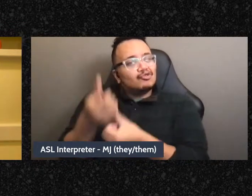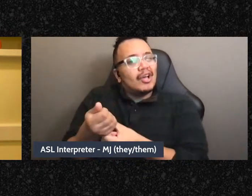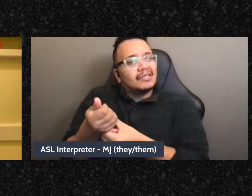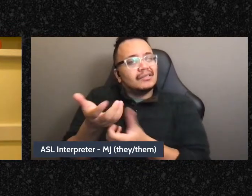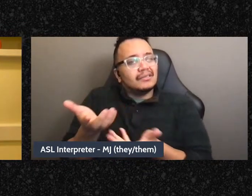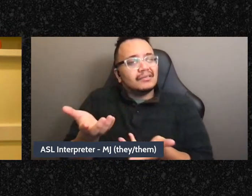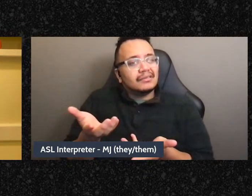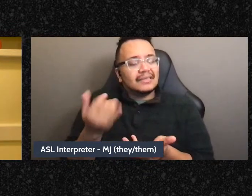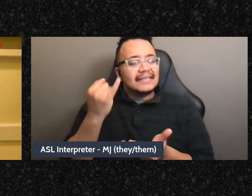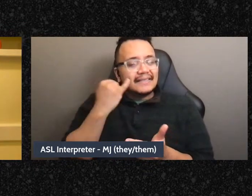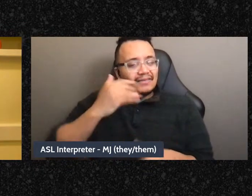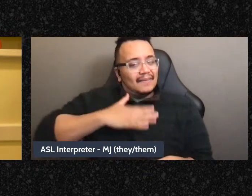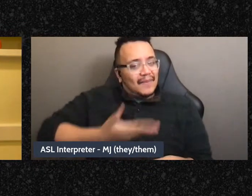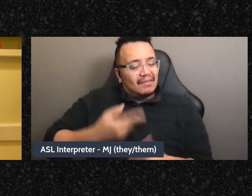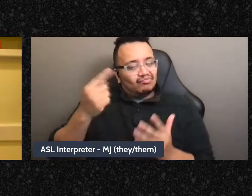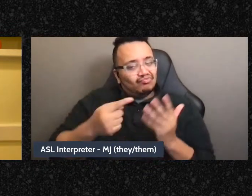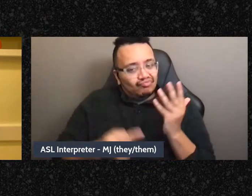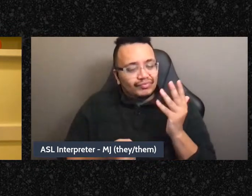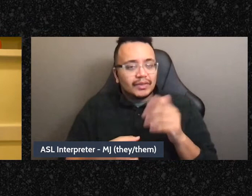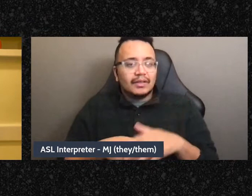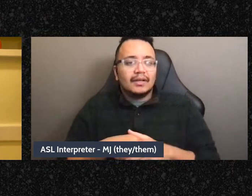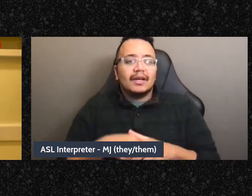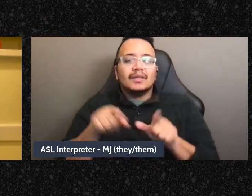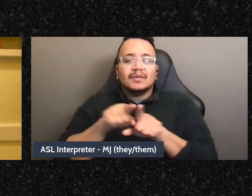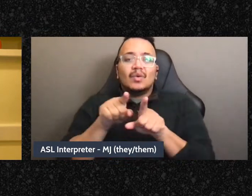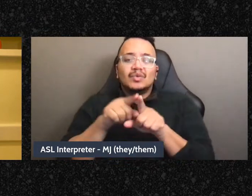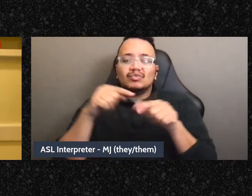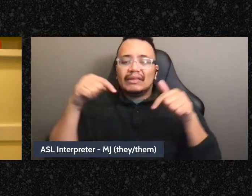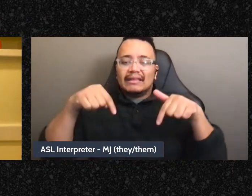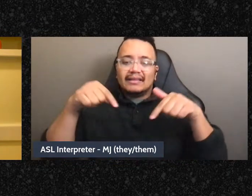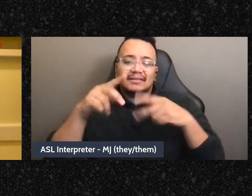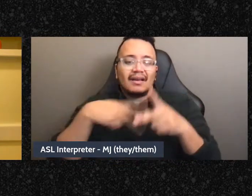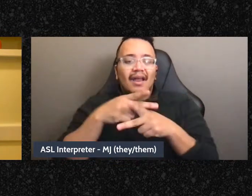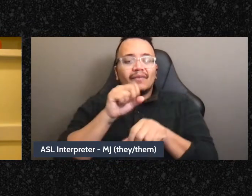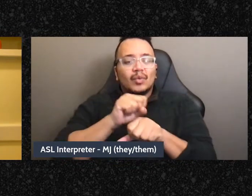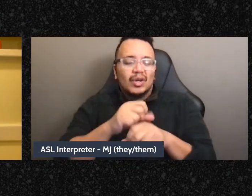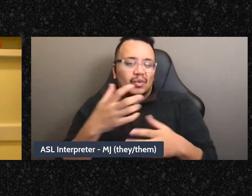this is so much about emotional work in our lives like how do I